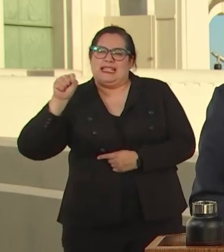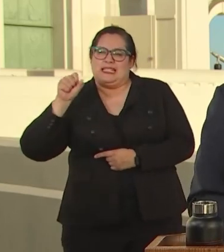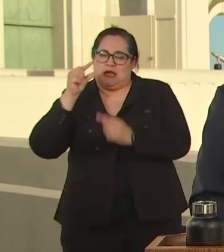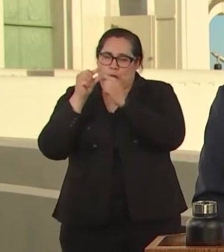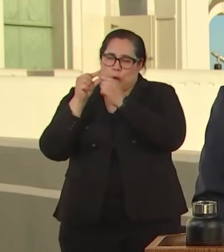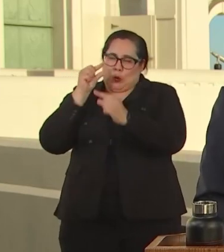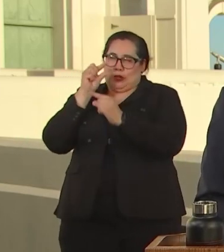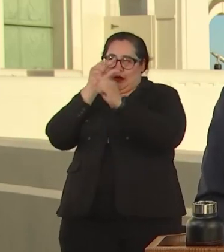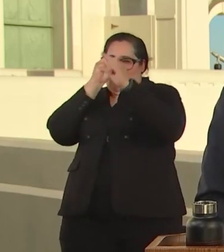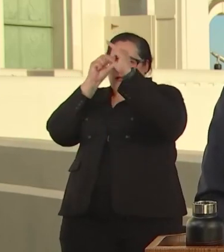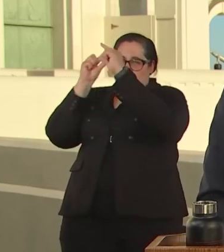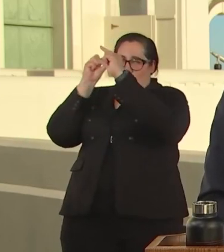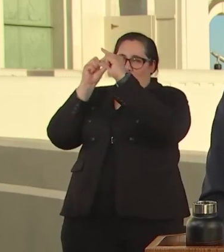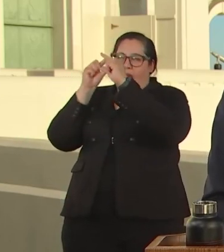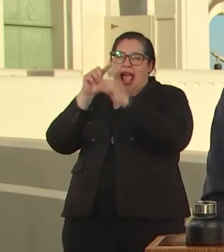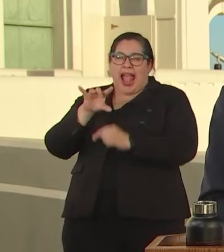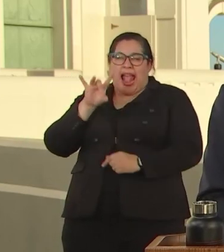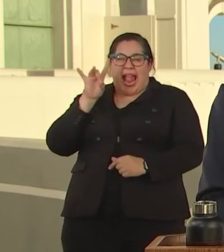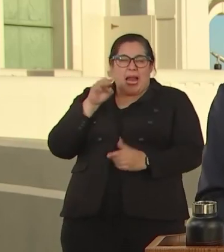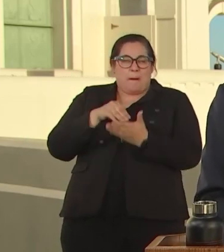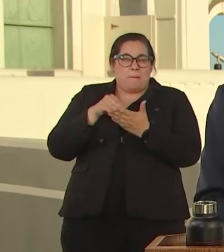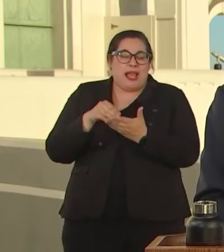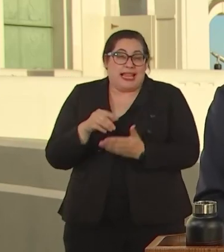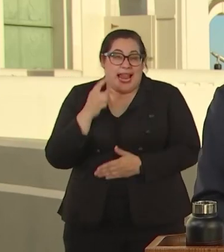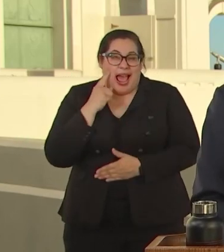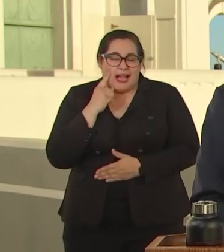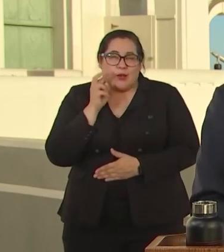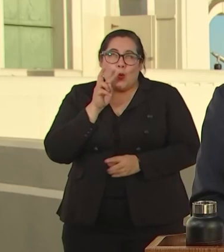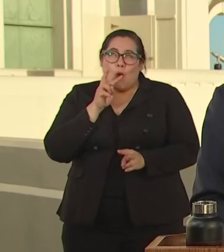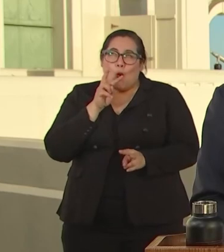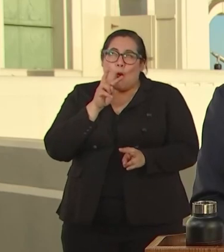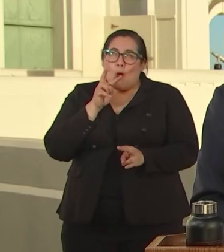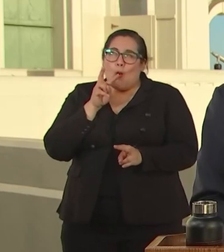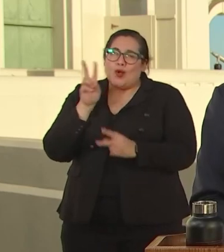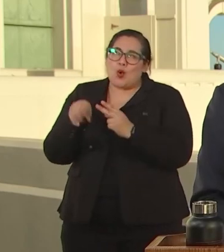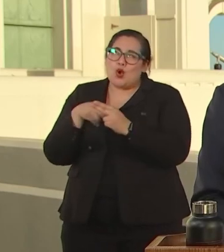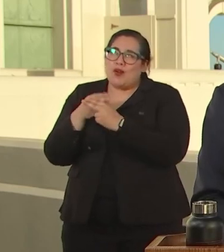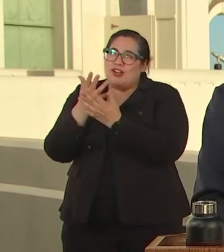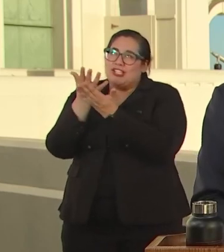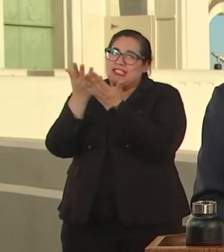THROUGH WHICH 2 MILLION PAIRS